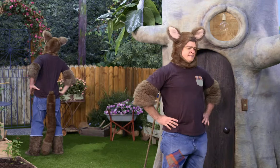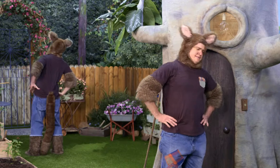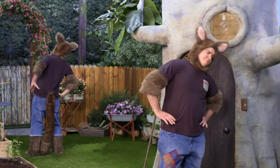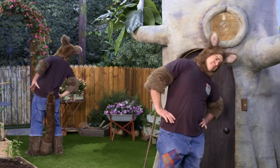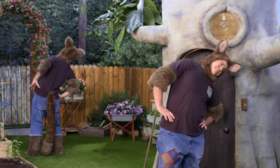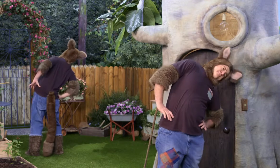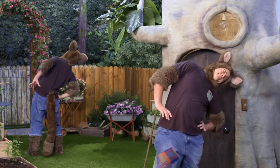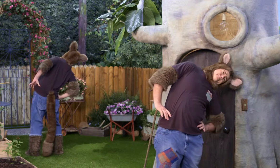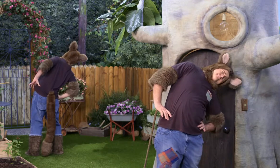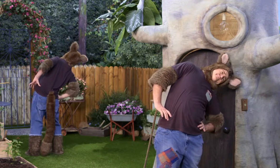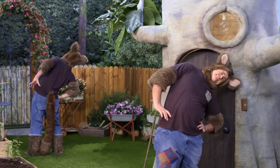Yep.